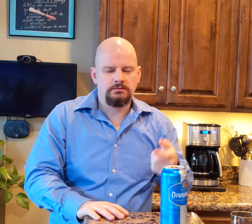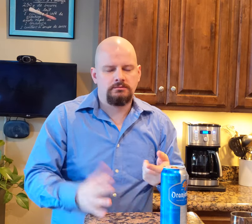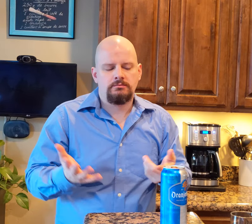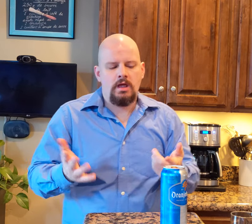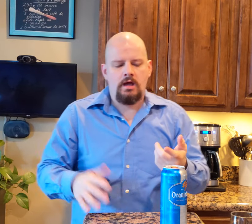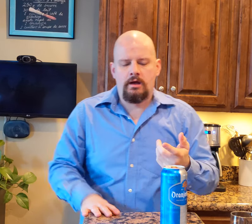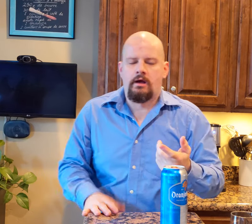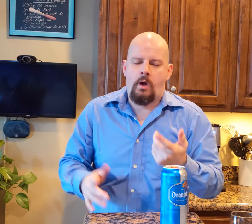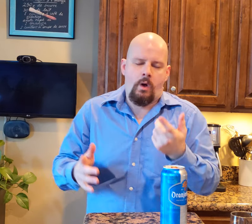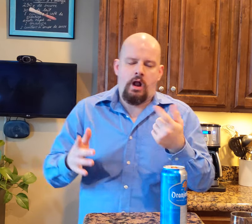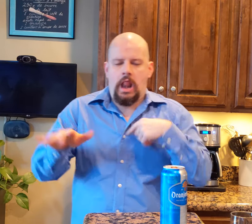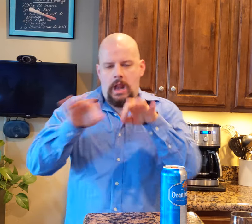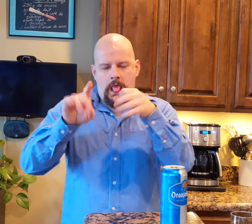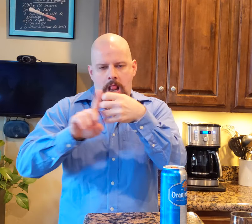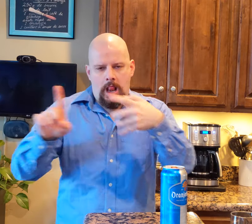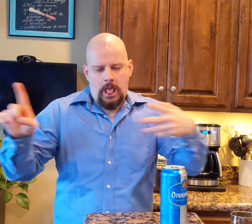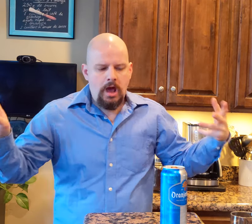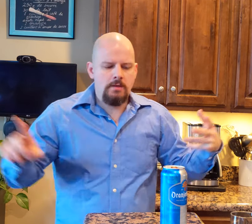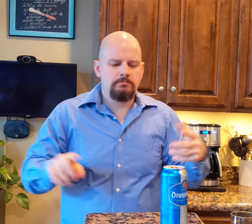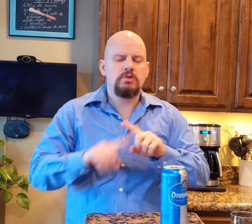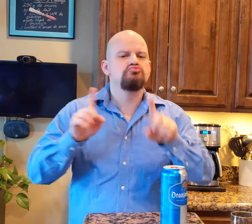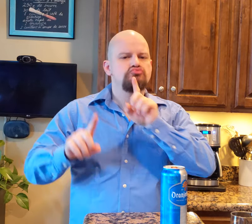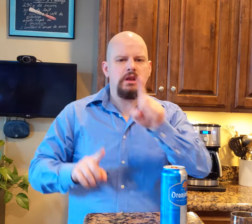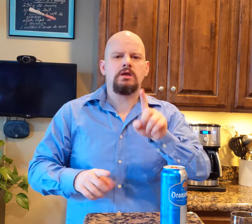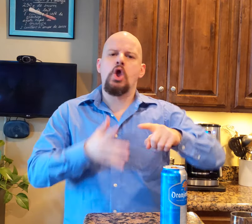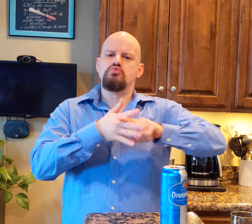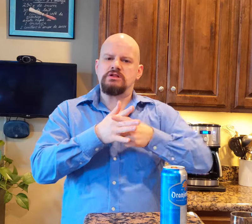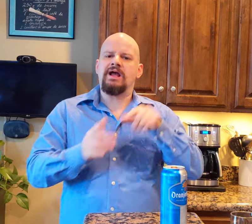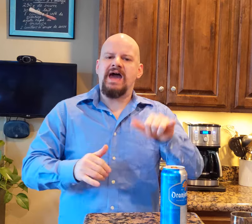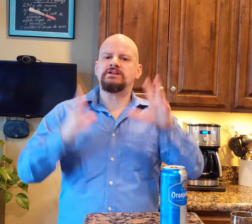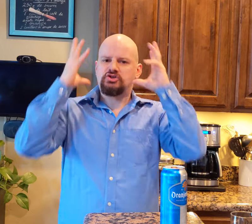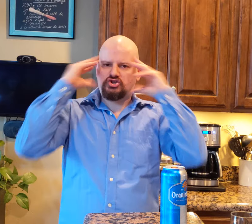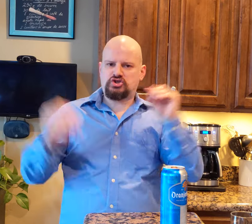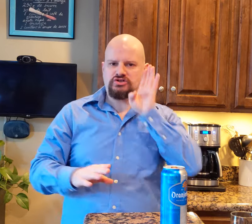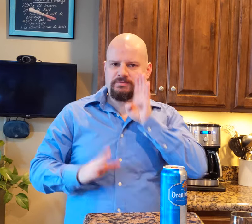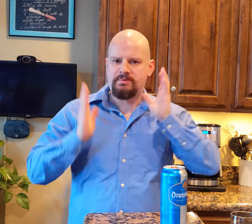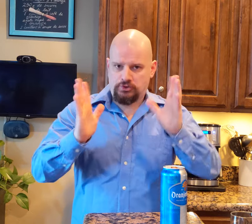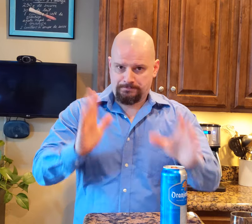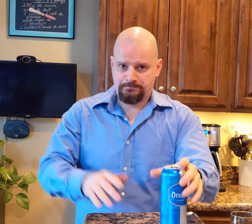I'm not going to prolong the historical explanation but it is originally a Dutch beer.